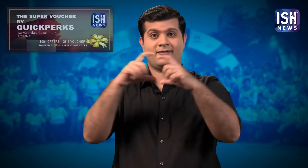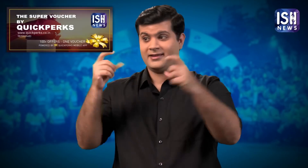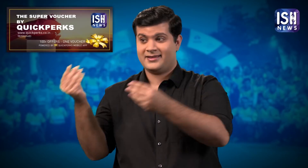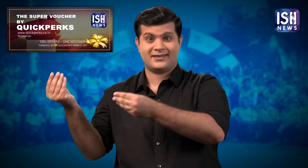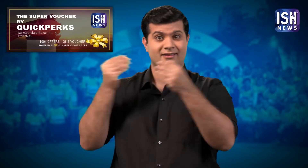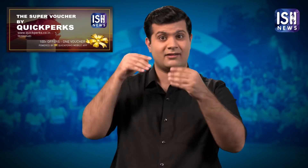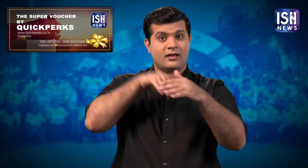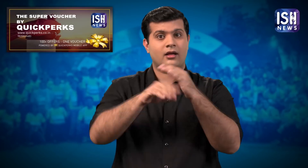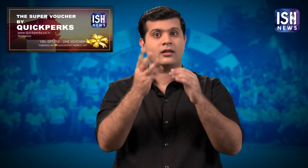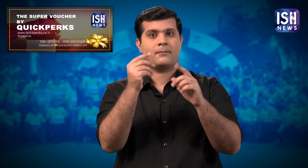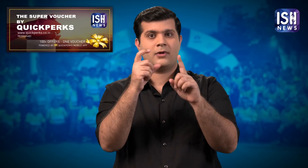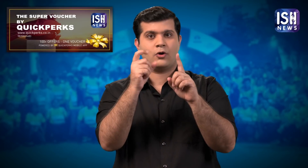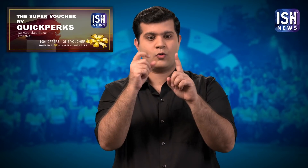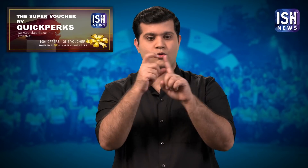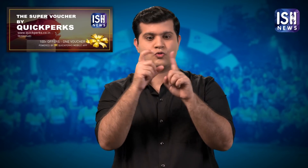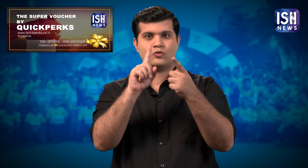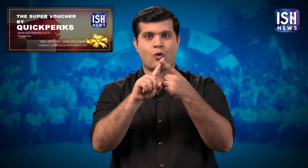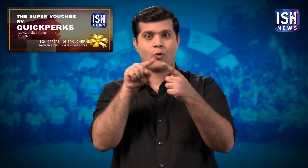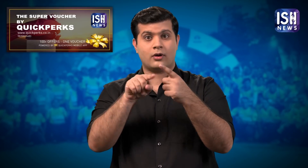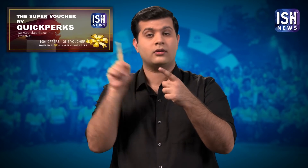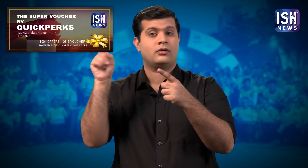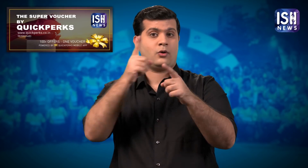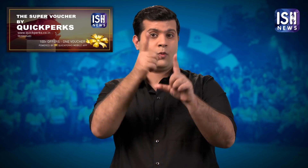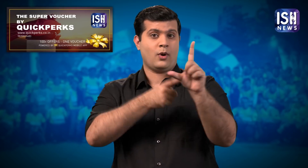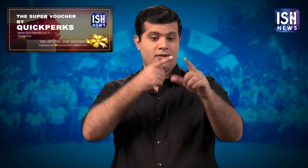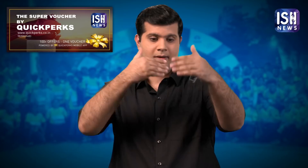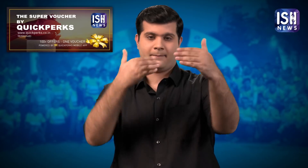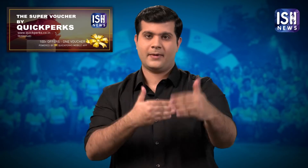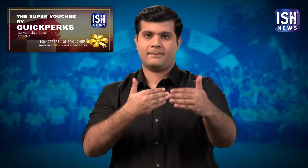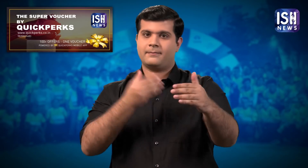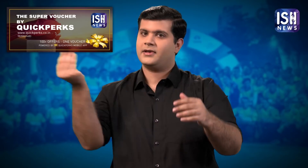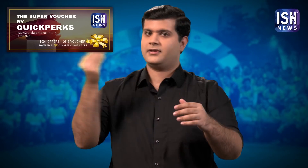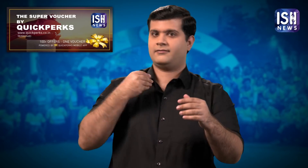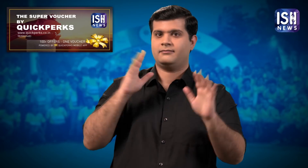The Voucher code will be valid for a year.